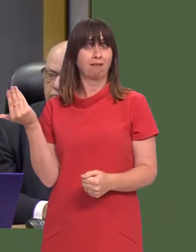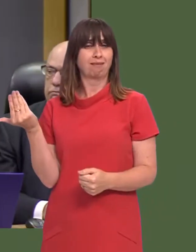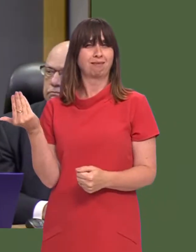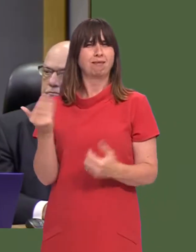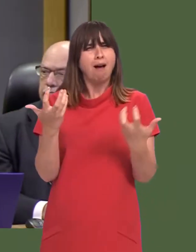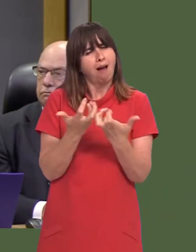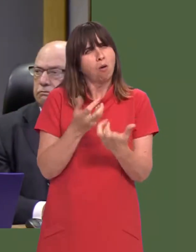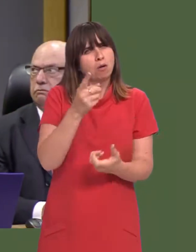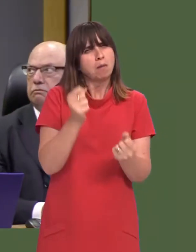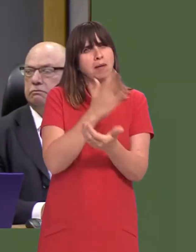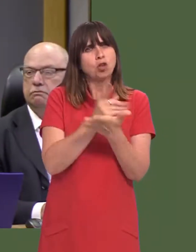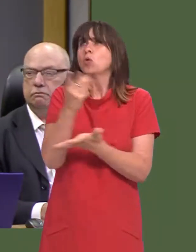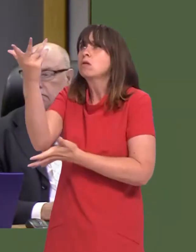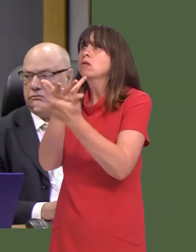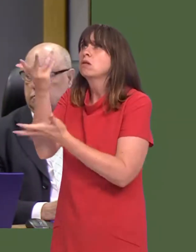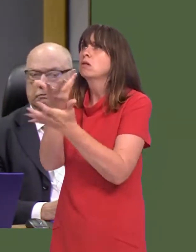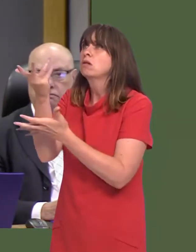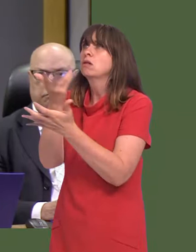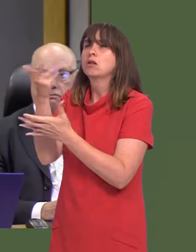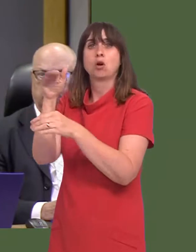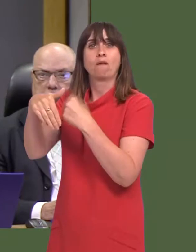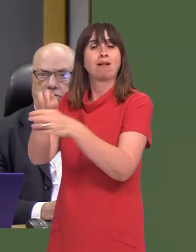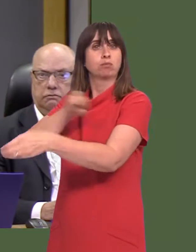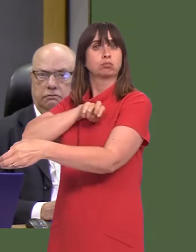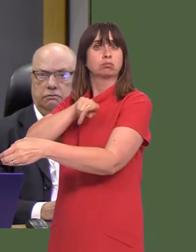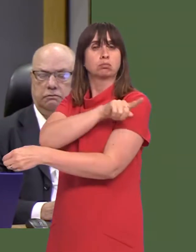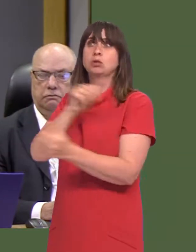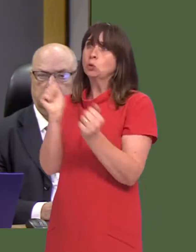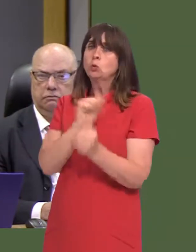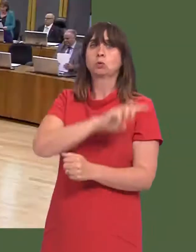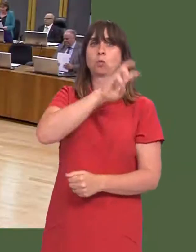Wales, towards developing the best possible deal for our farmers that is better suited